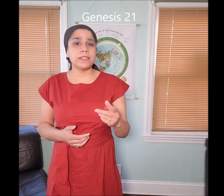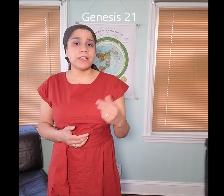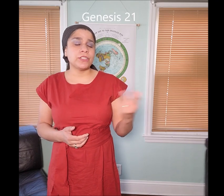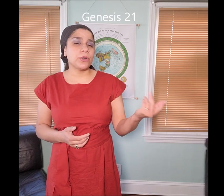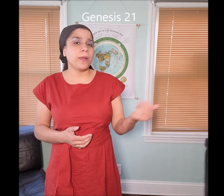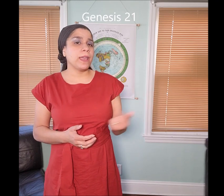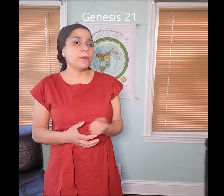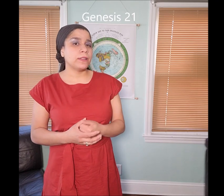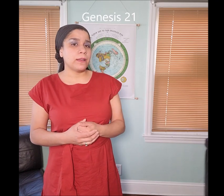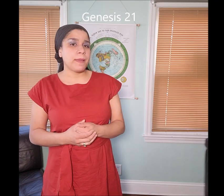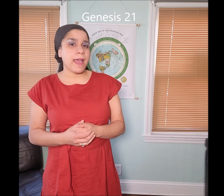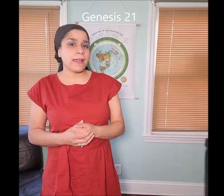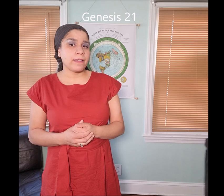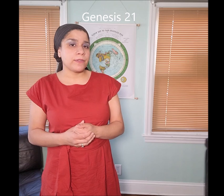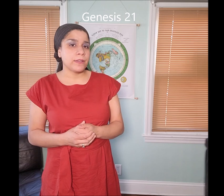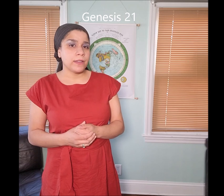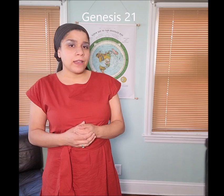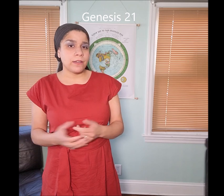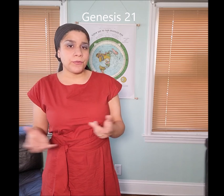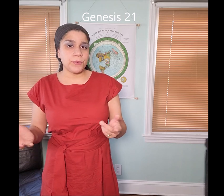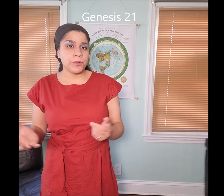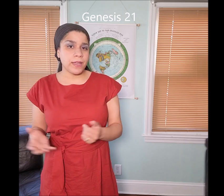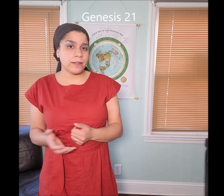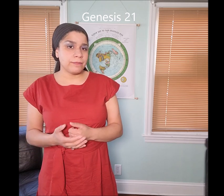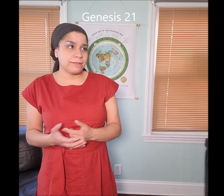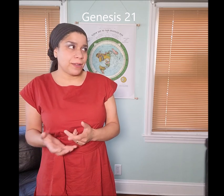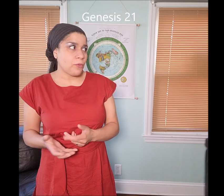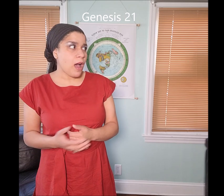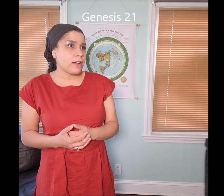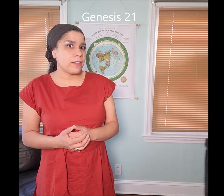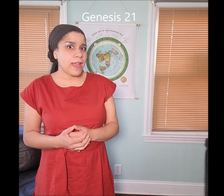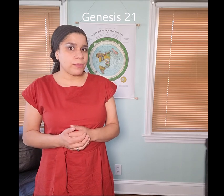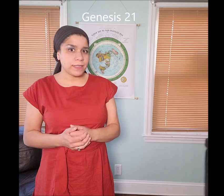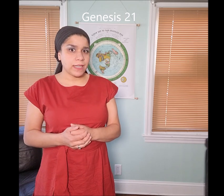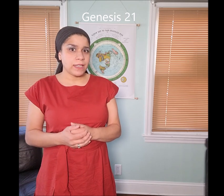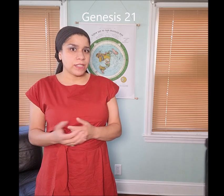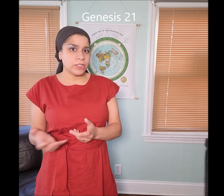He sent her away with a bag of food and water and that was it.